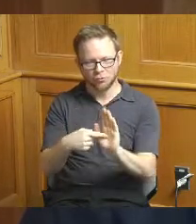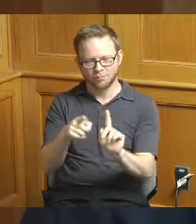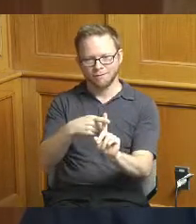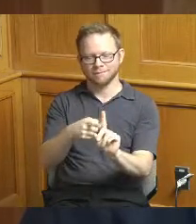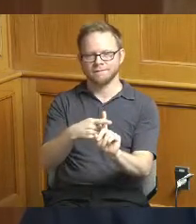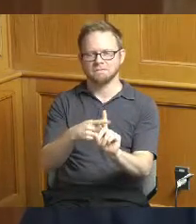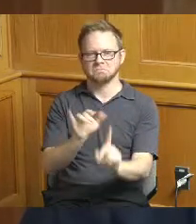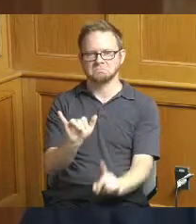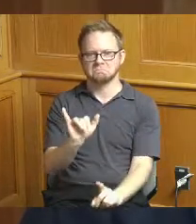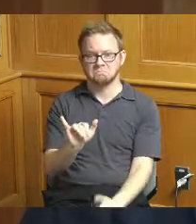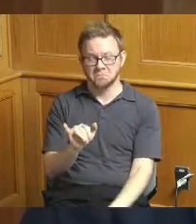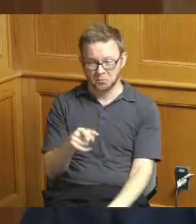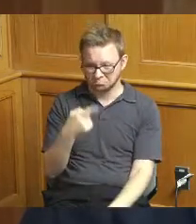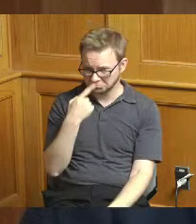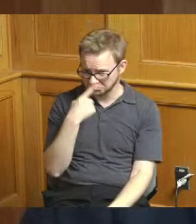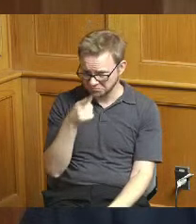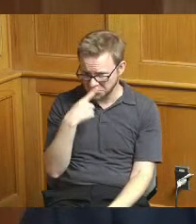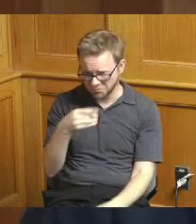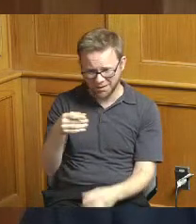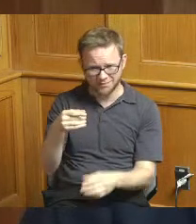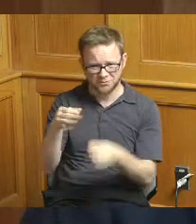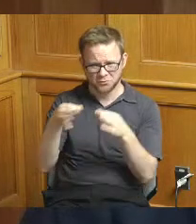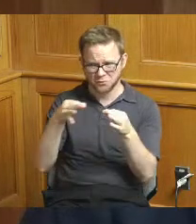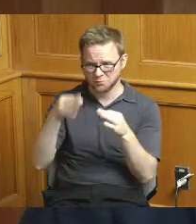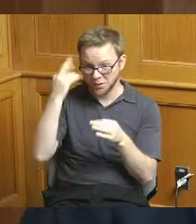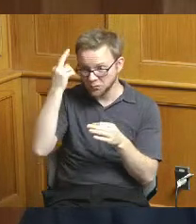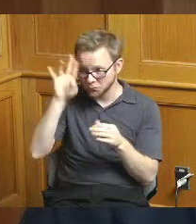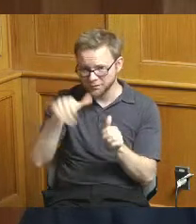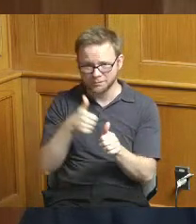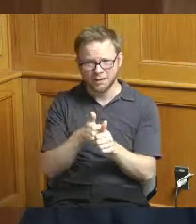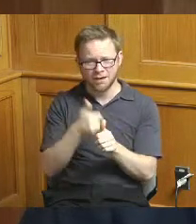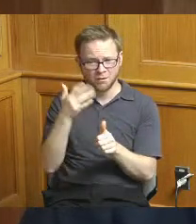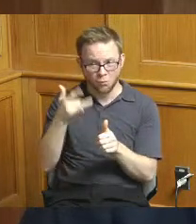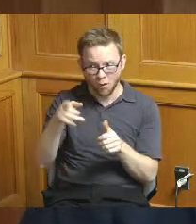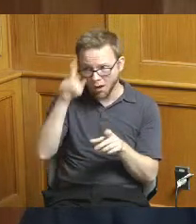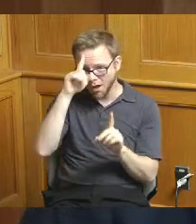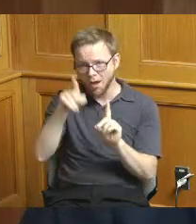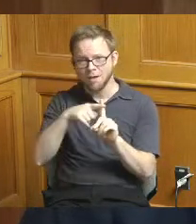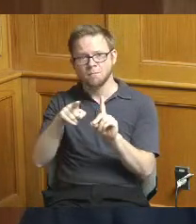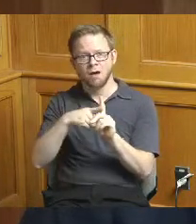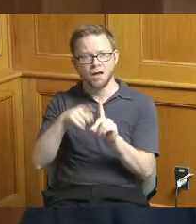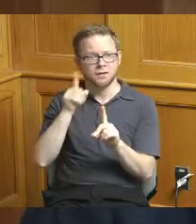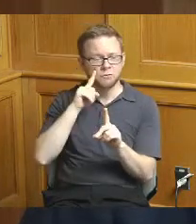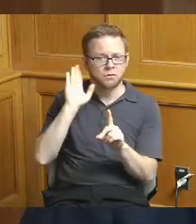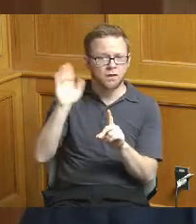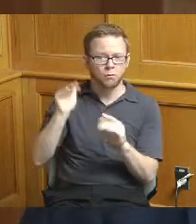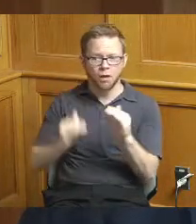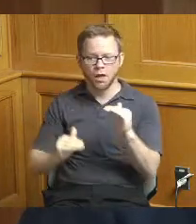if you can give me the rationale behind the optimism to say that you know you anticipate night